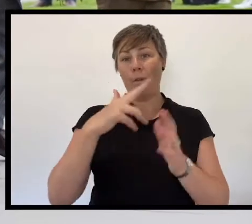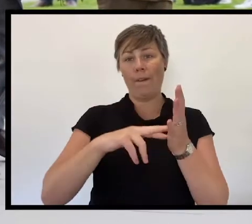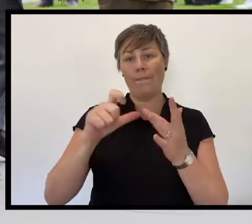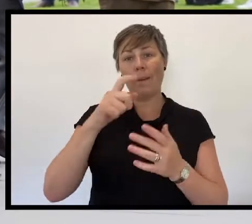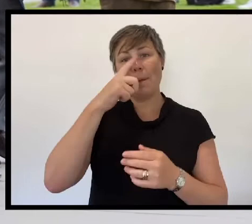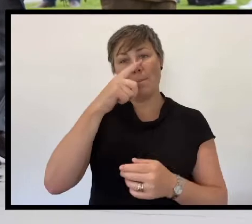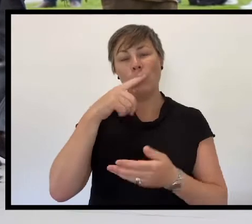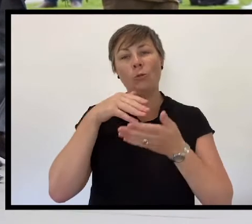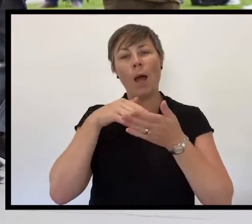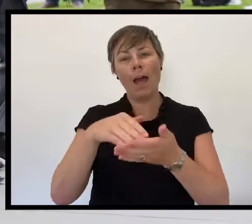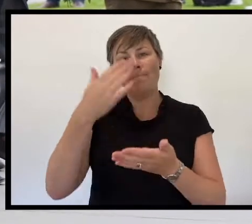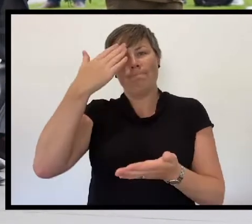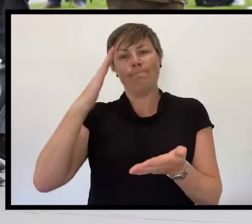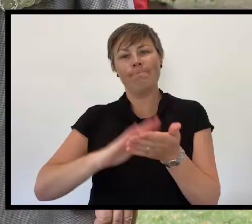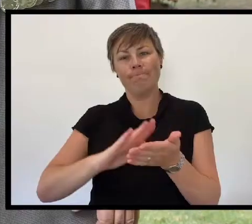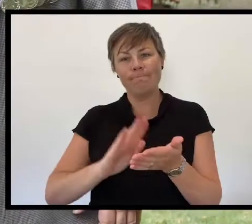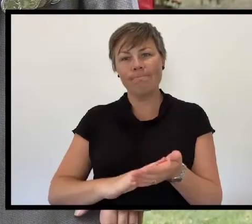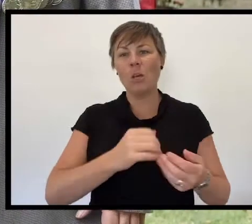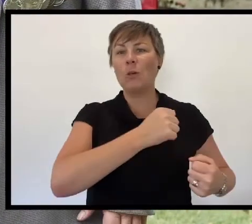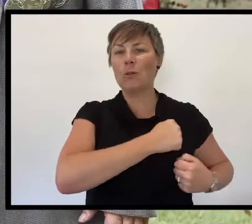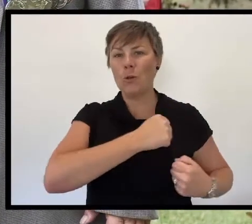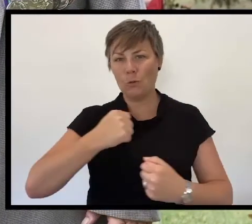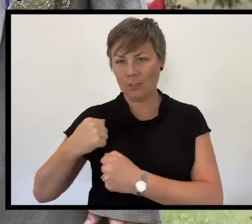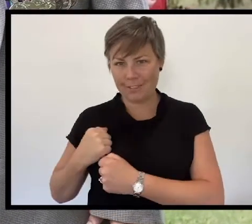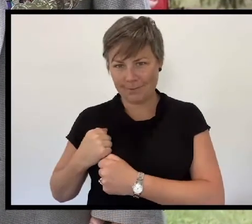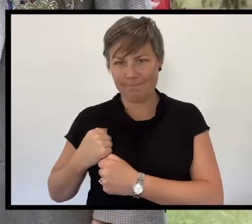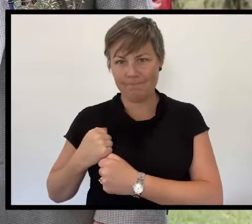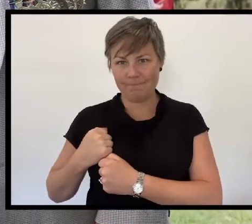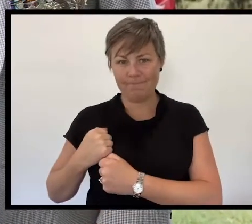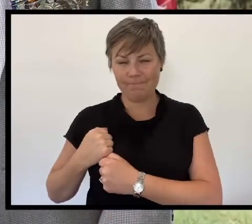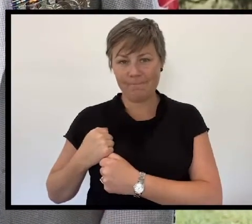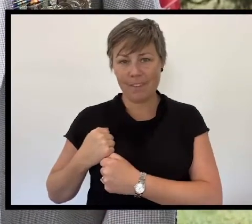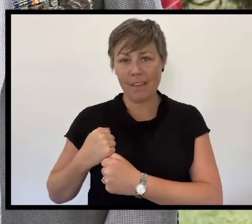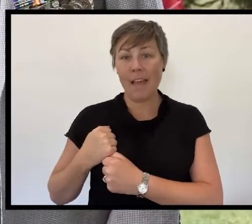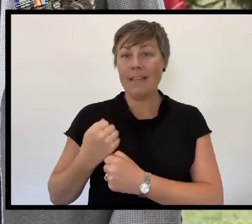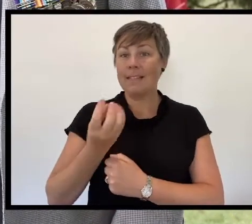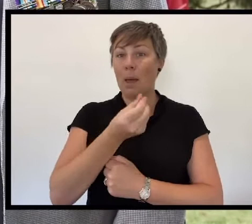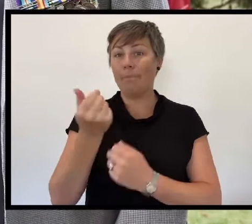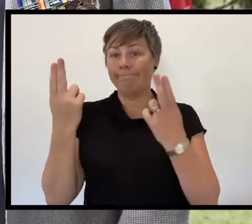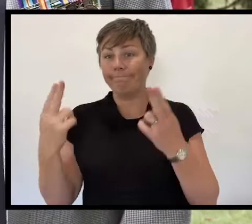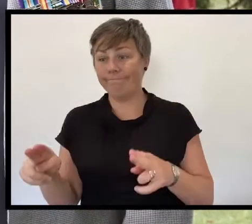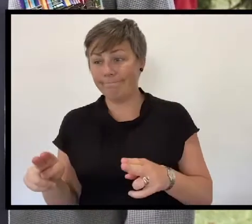served in the face of conflict and carry the scars; and to those who love them.